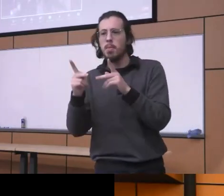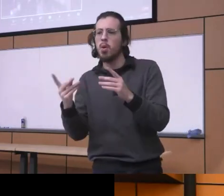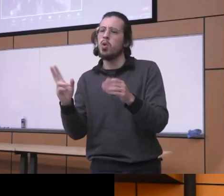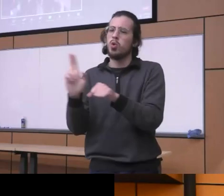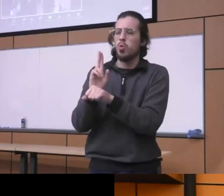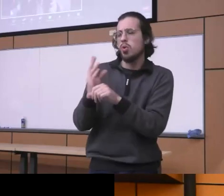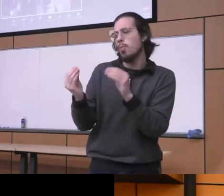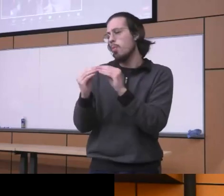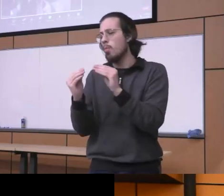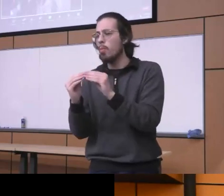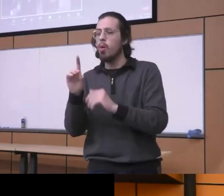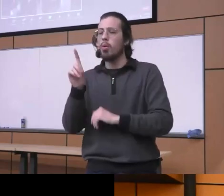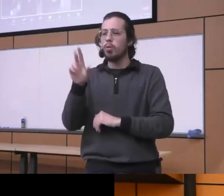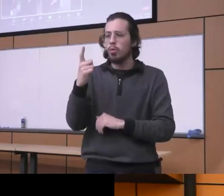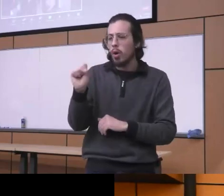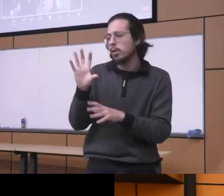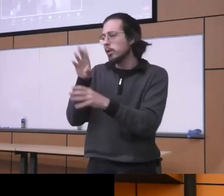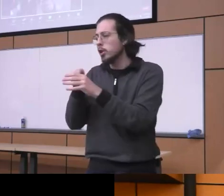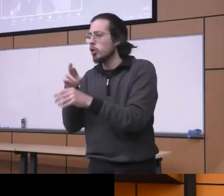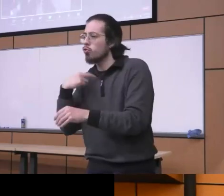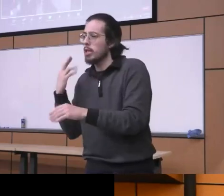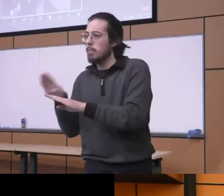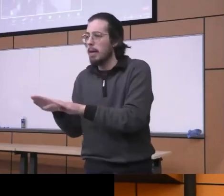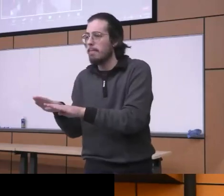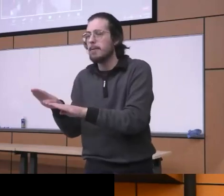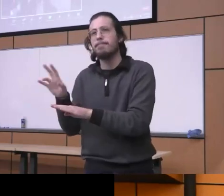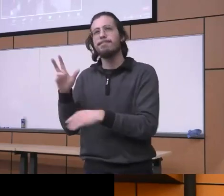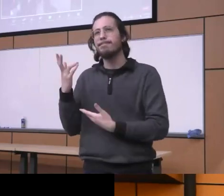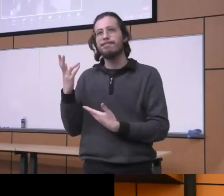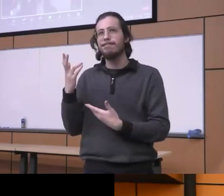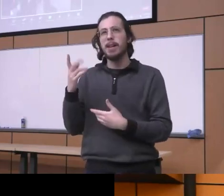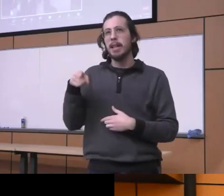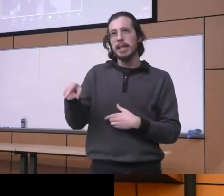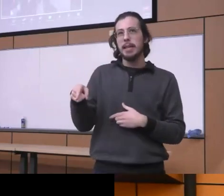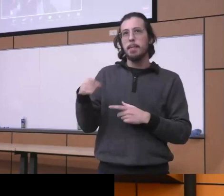risky Behavior you know this has been an ongoing struggle for for years and years and years you